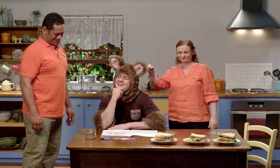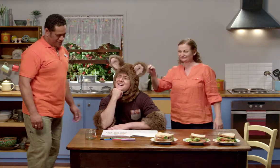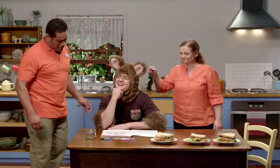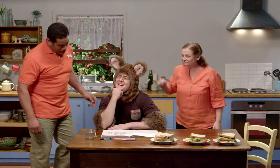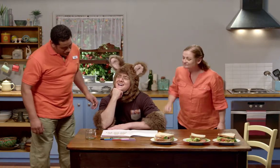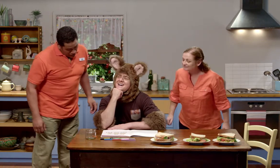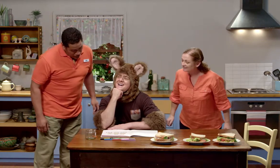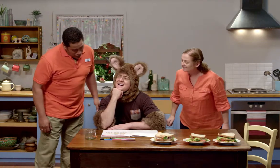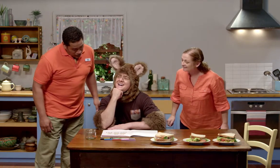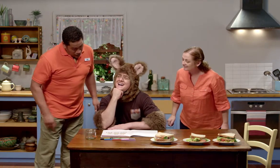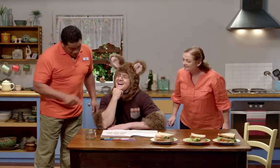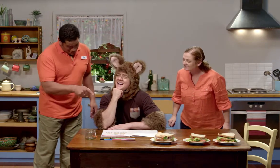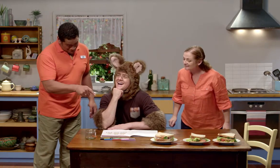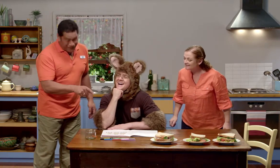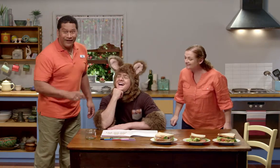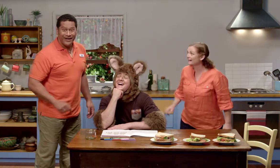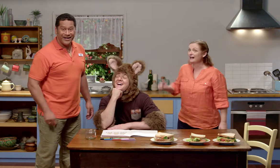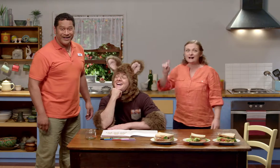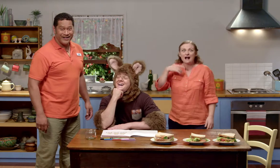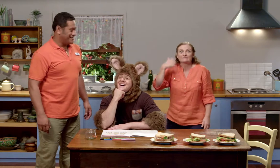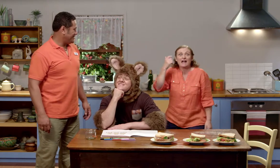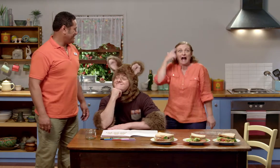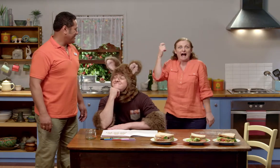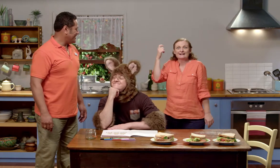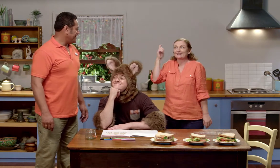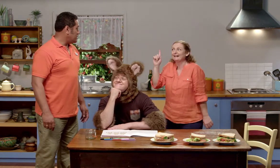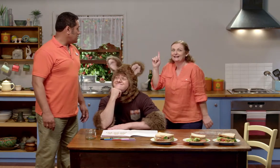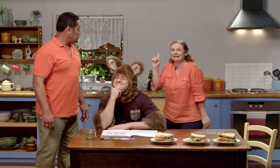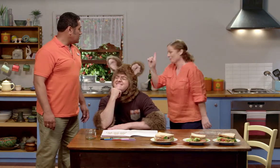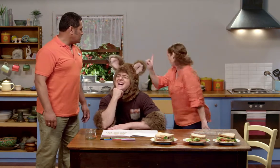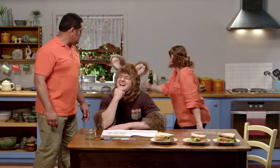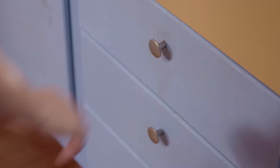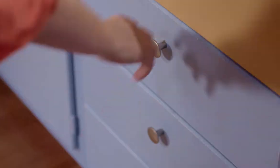Hmm, ah, hmm. I have an idea.